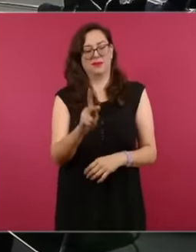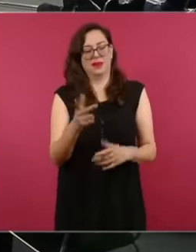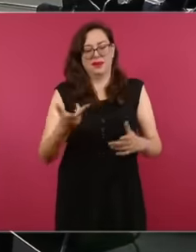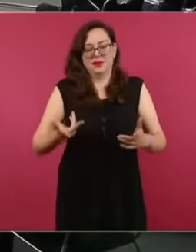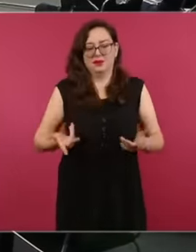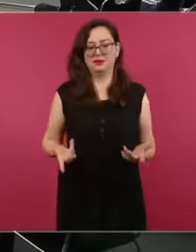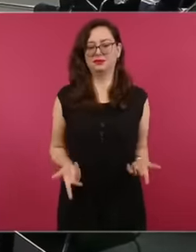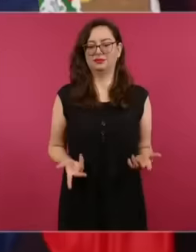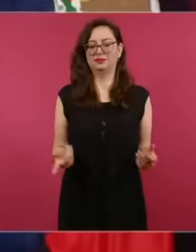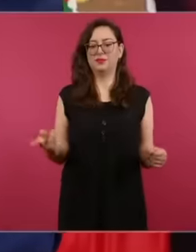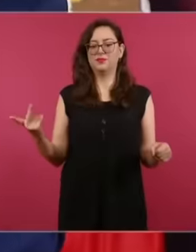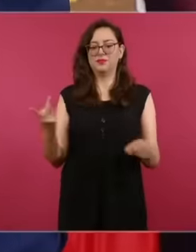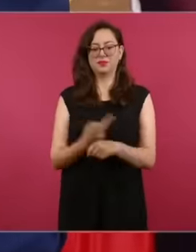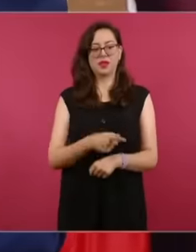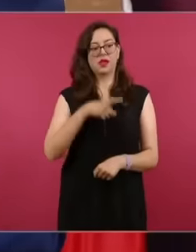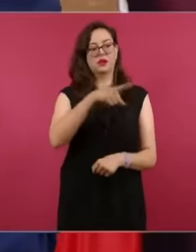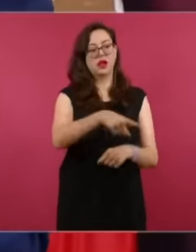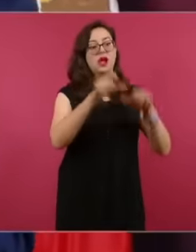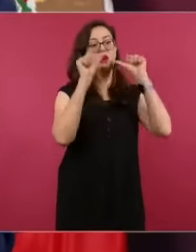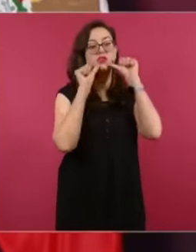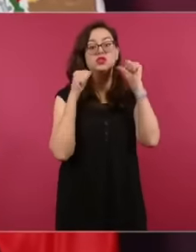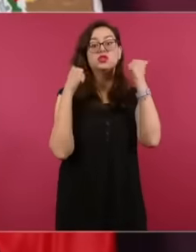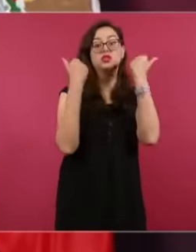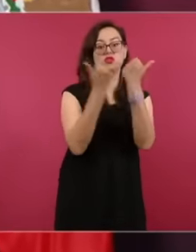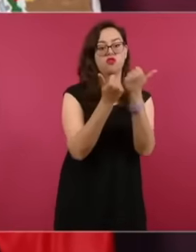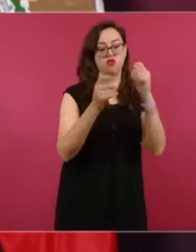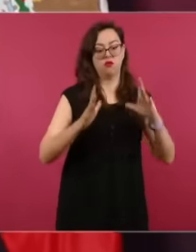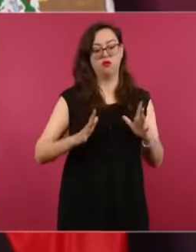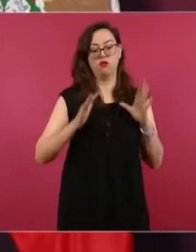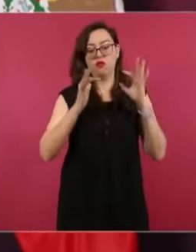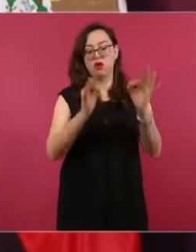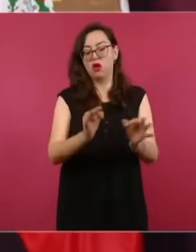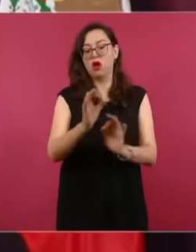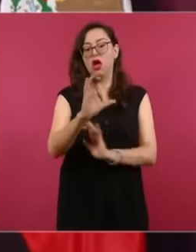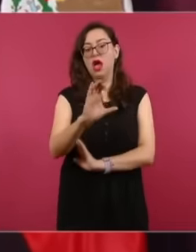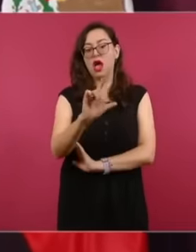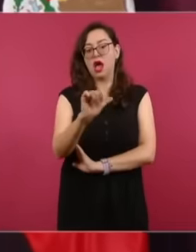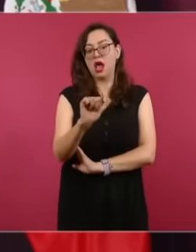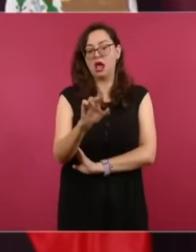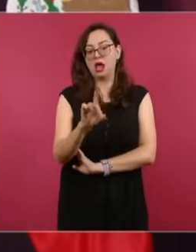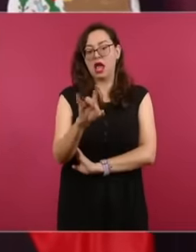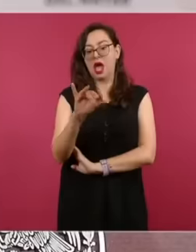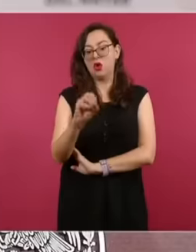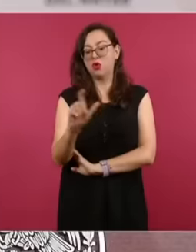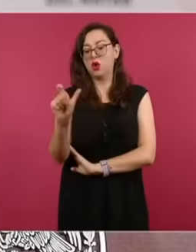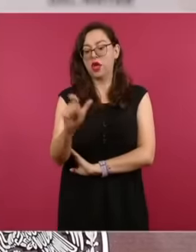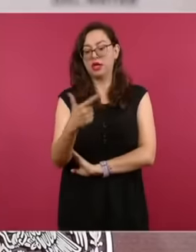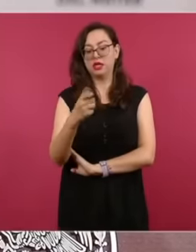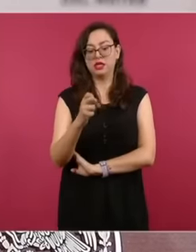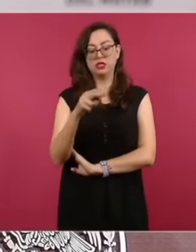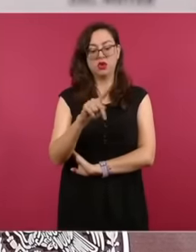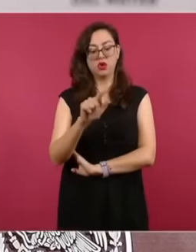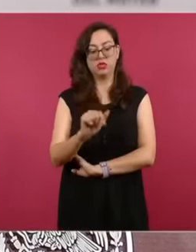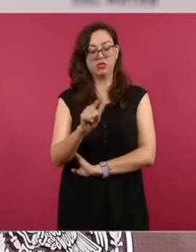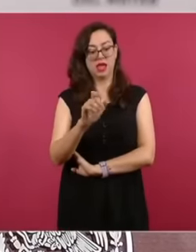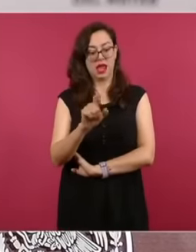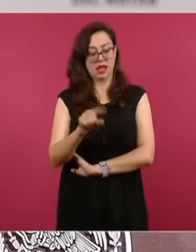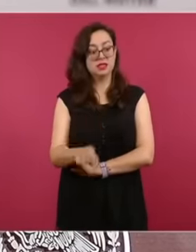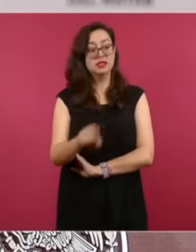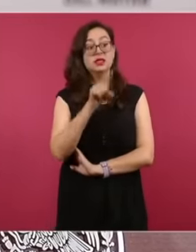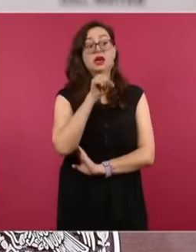was the foundation that was against the teachers when the call or wrongly